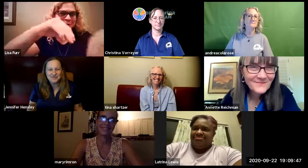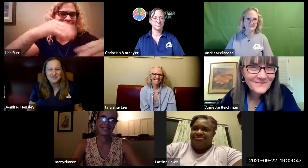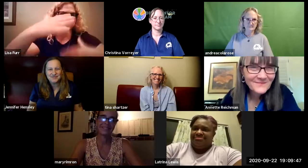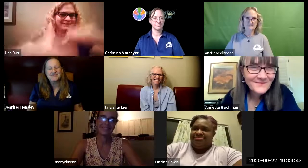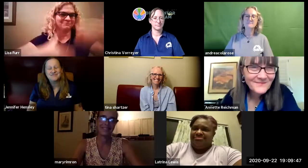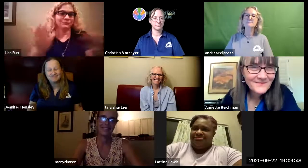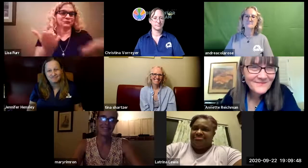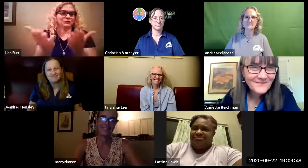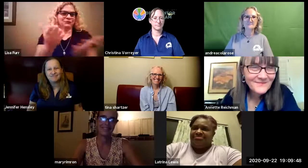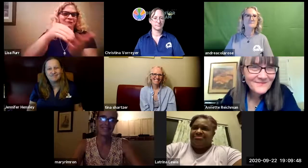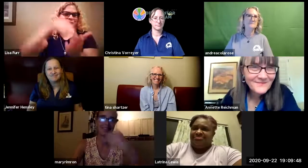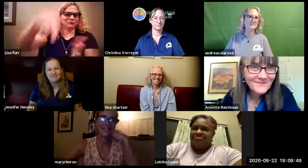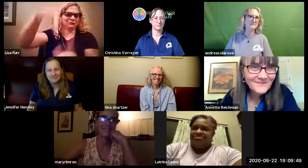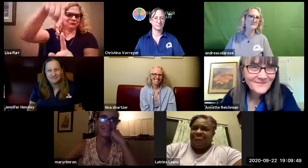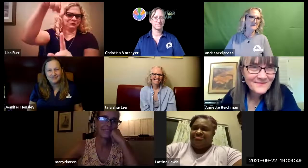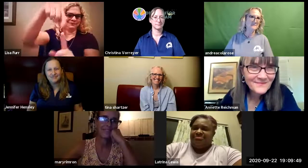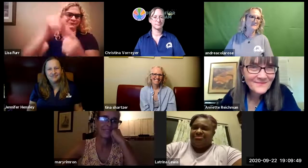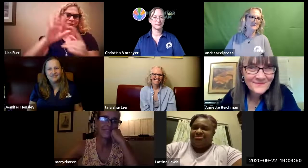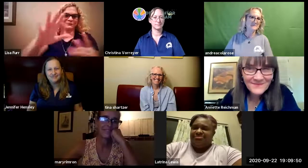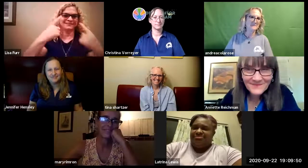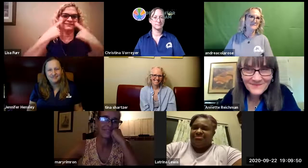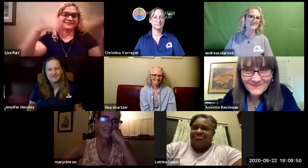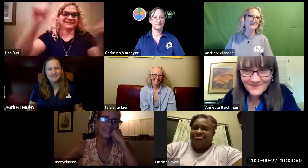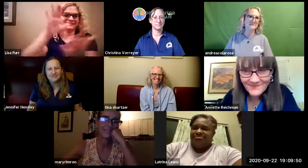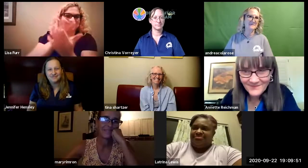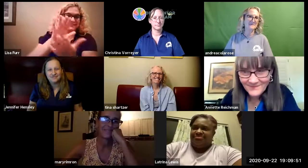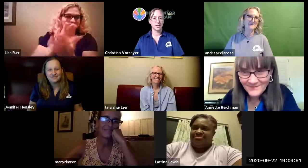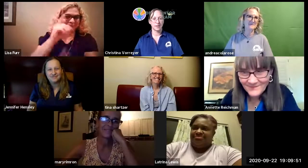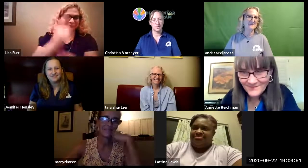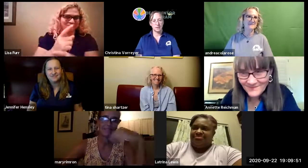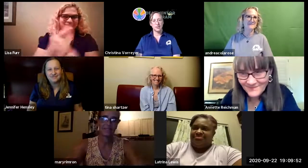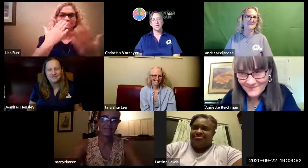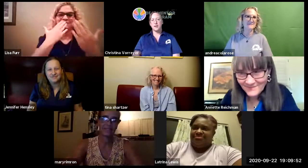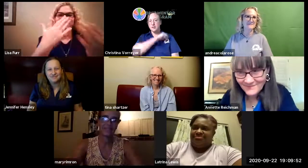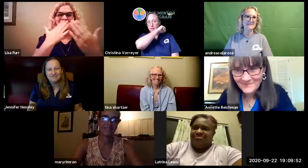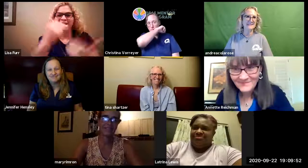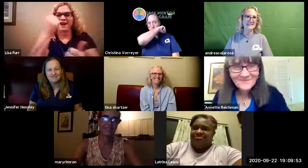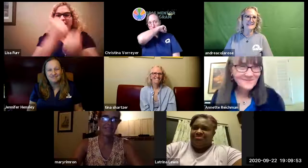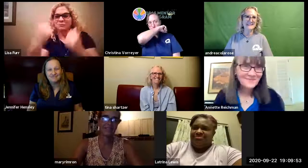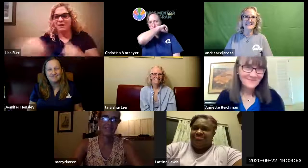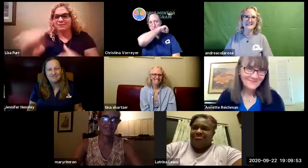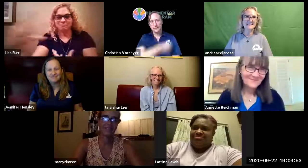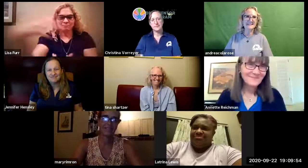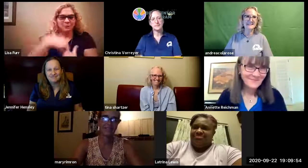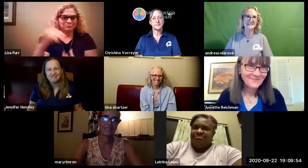in continuing to move everyone forward and serving students during these challenging times